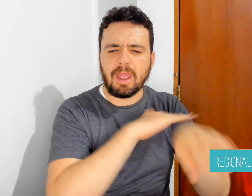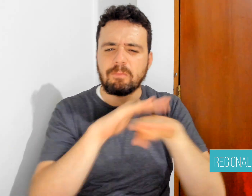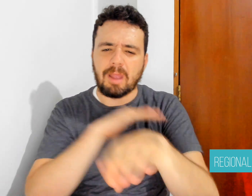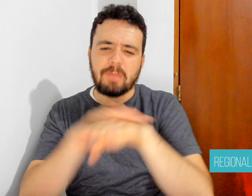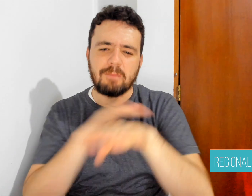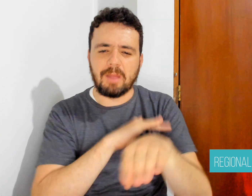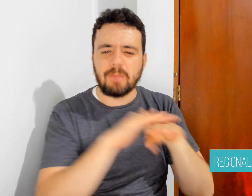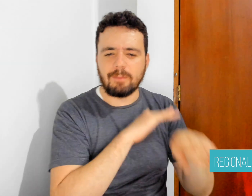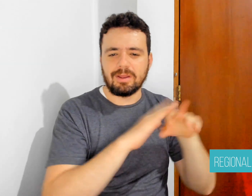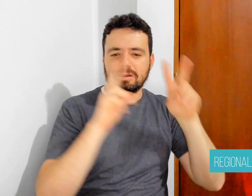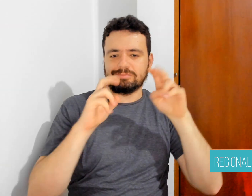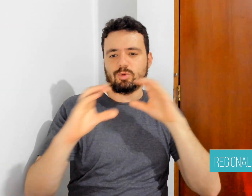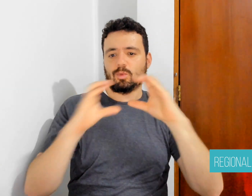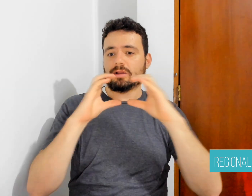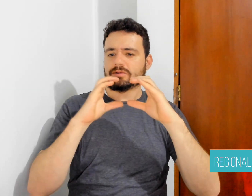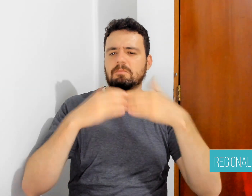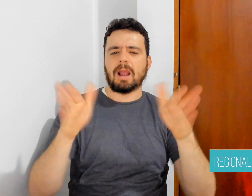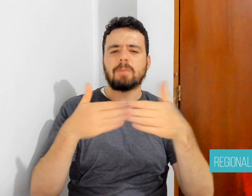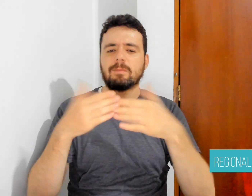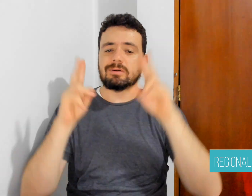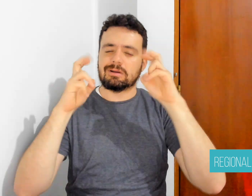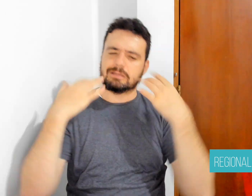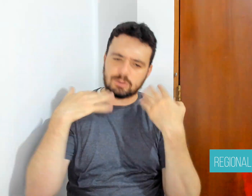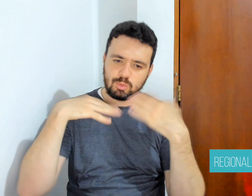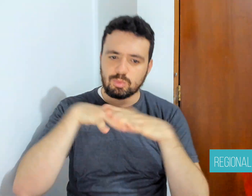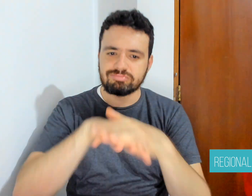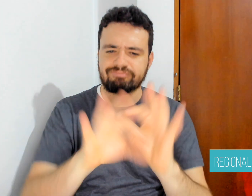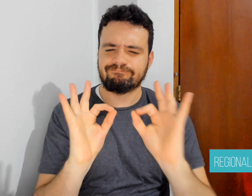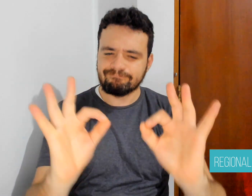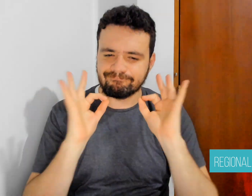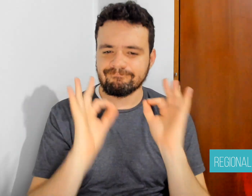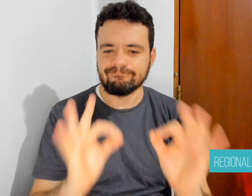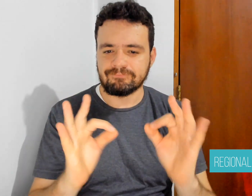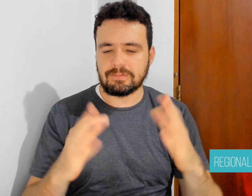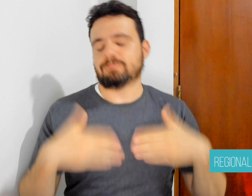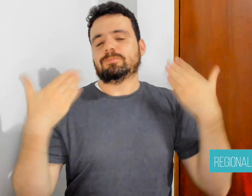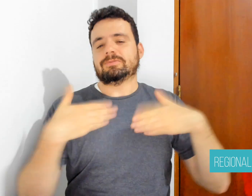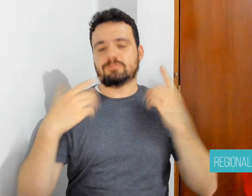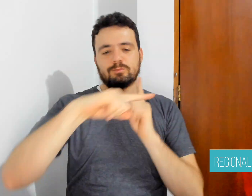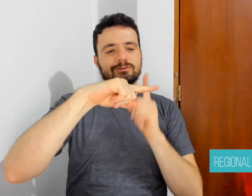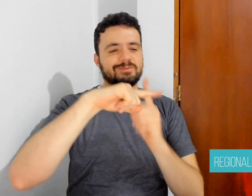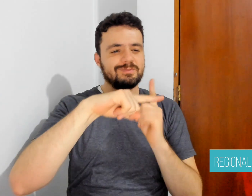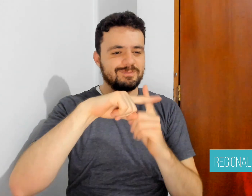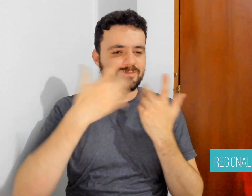to leave a lasting impact on deaf sports.